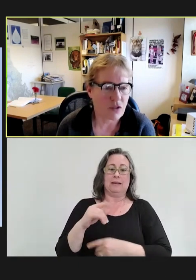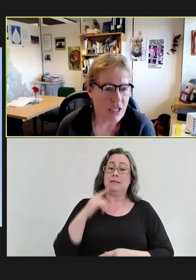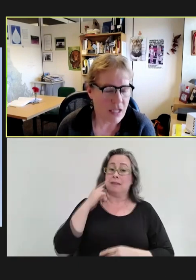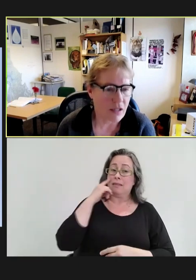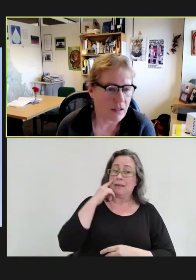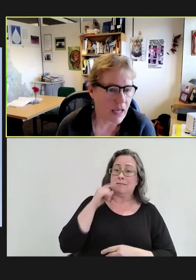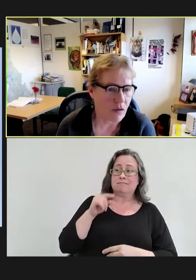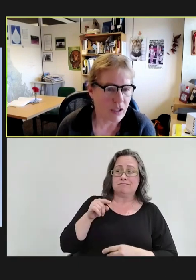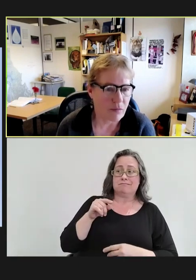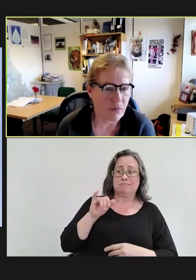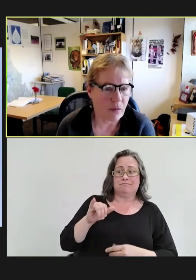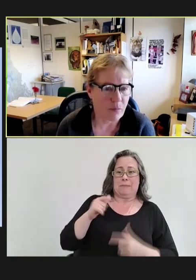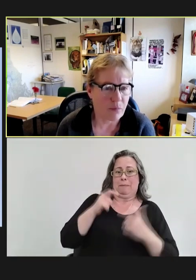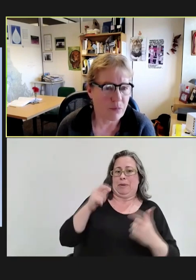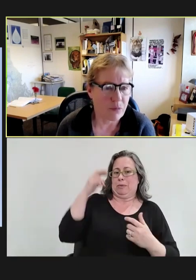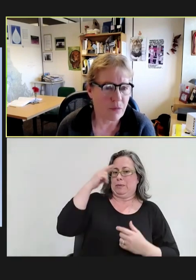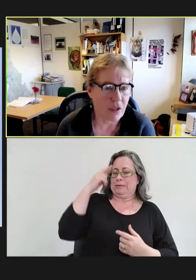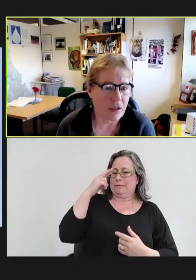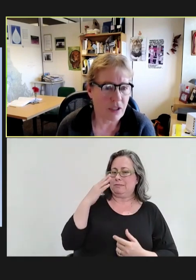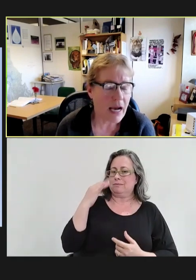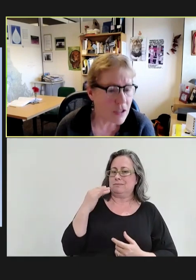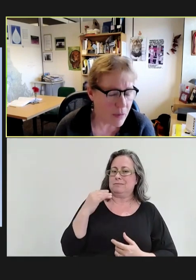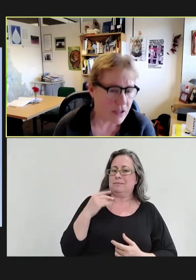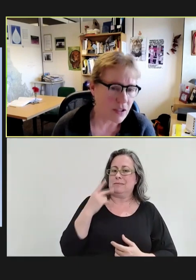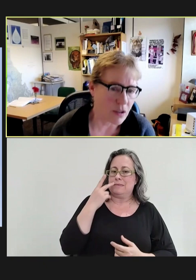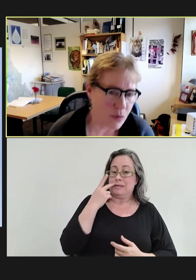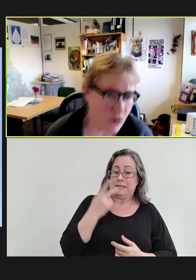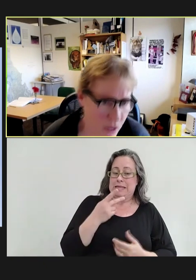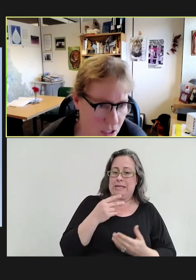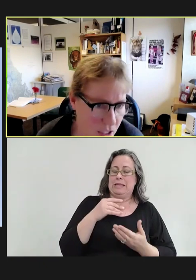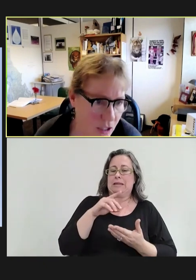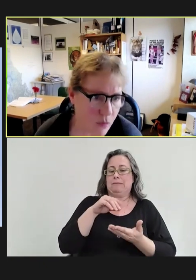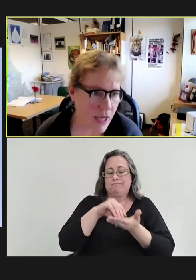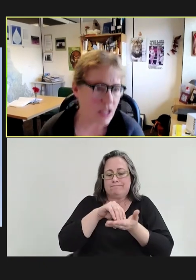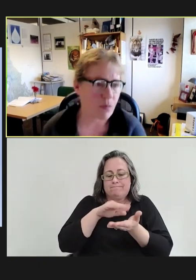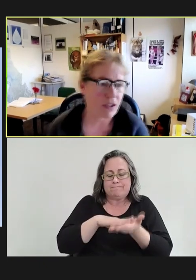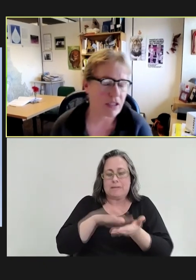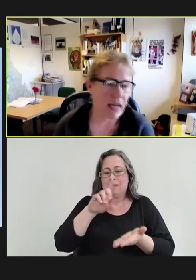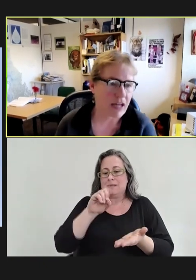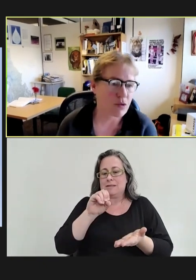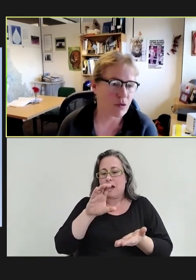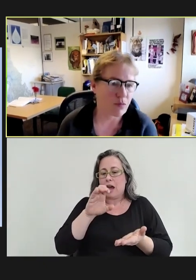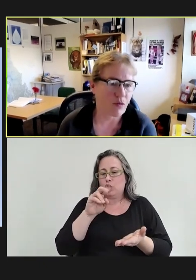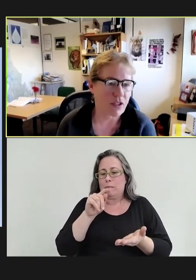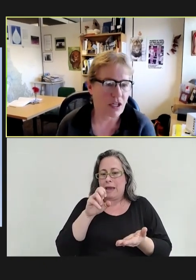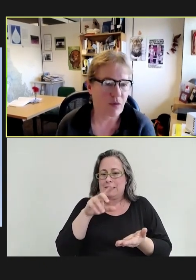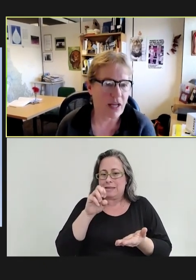seen not only documented improvements in our rates, but actual improvements in our rates